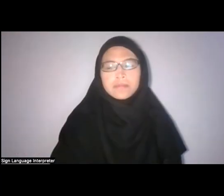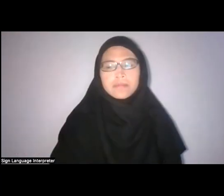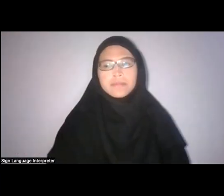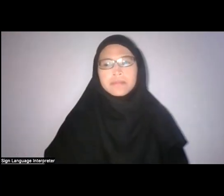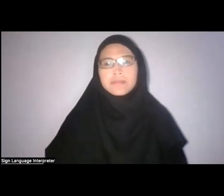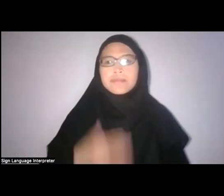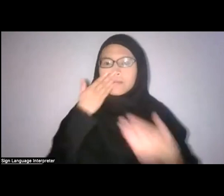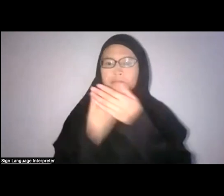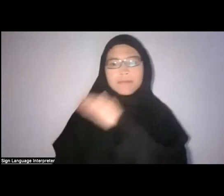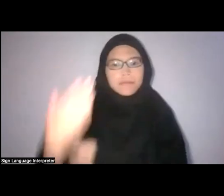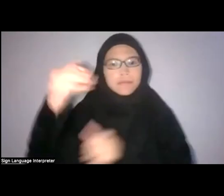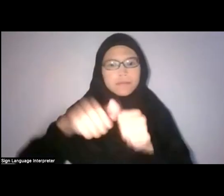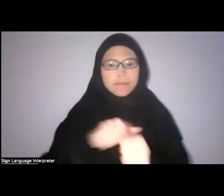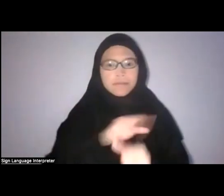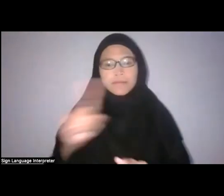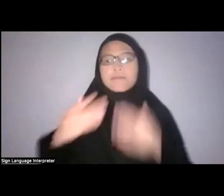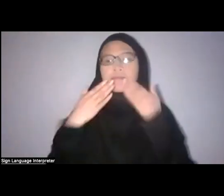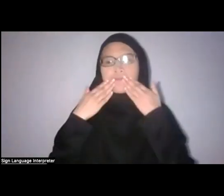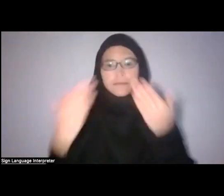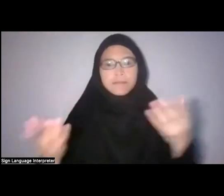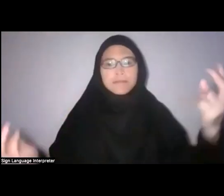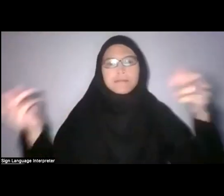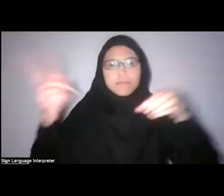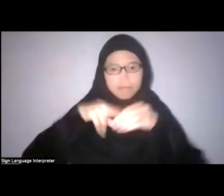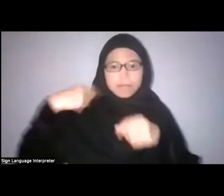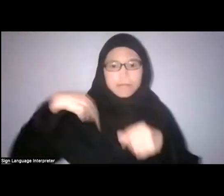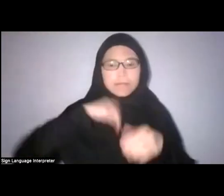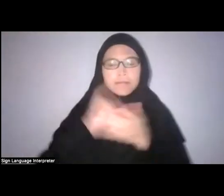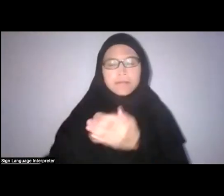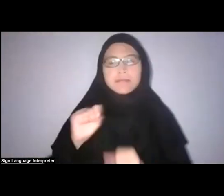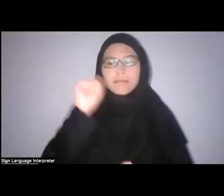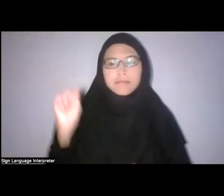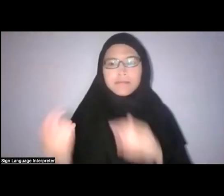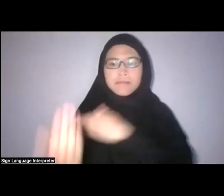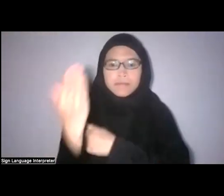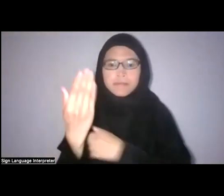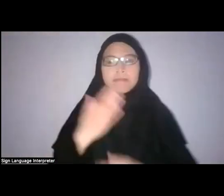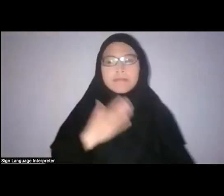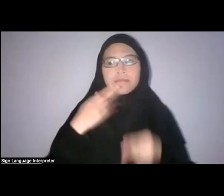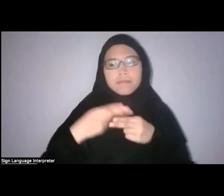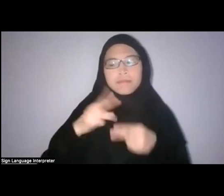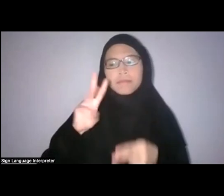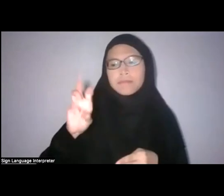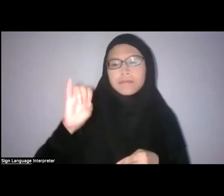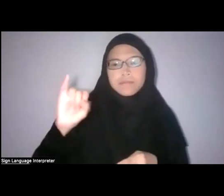Wei Lin: Good morning everyone, and thank you for joining us this Saturday morning! My name is Wei Lin, from Ethos Books.